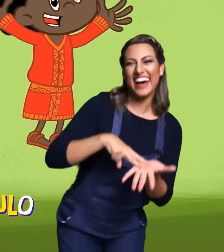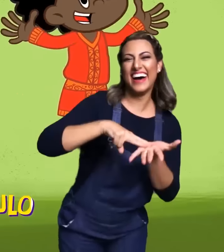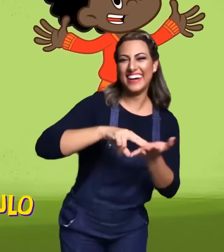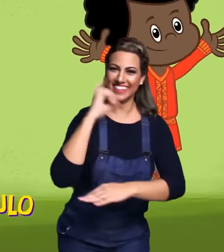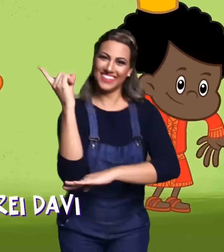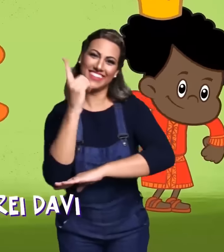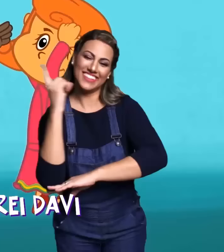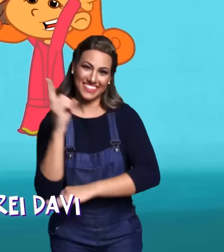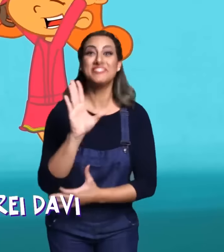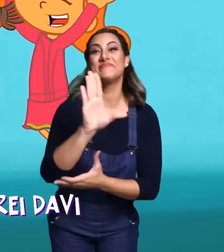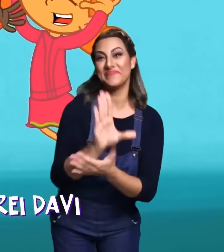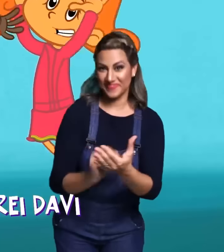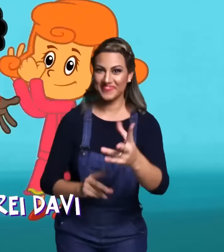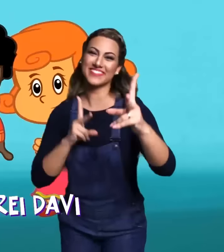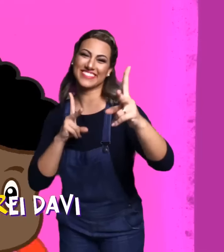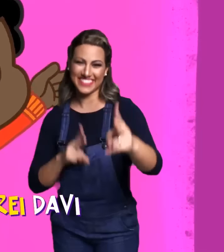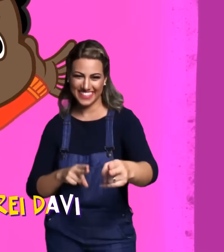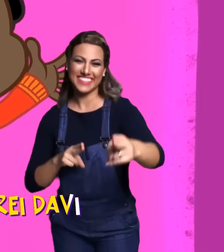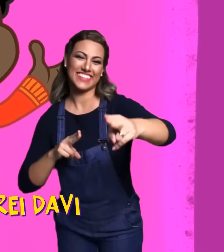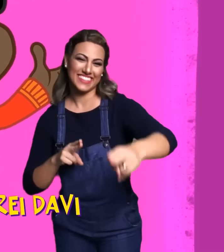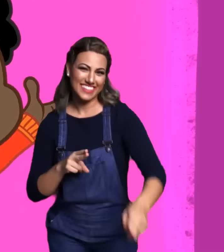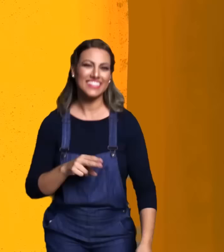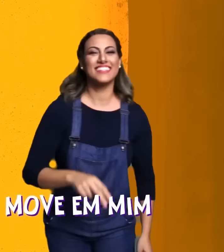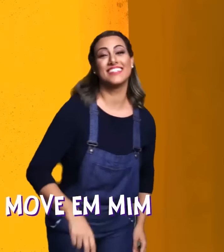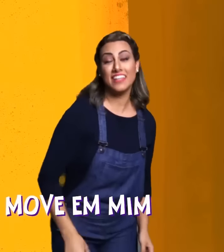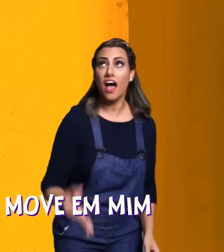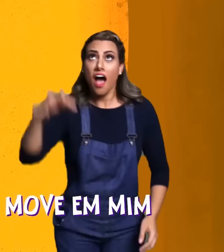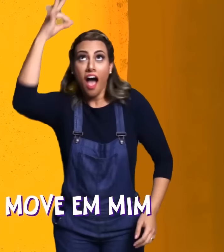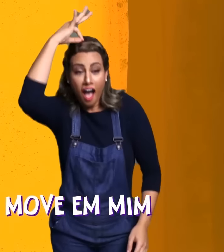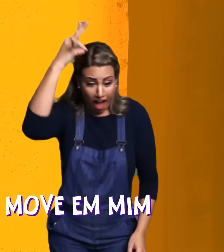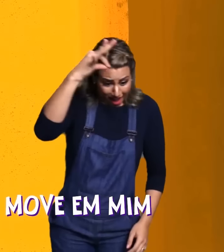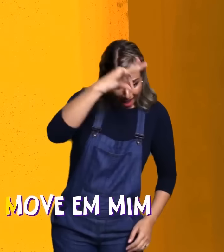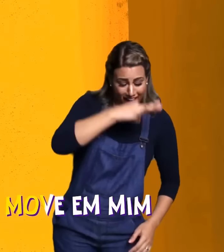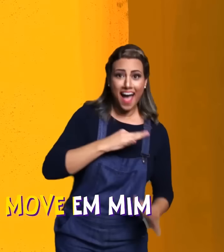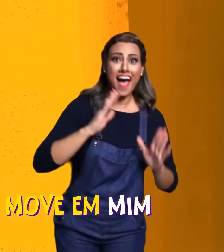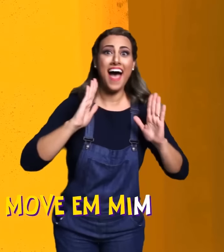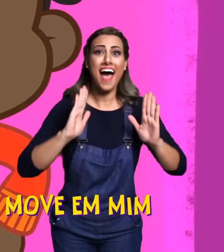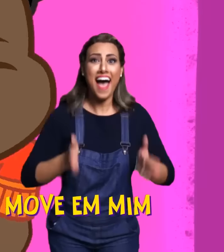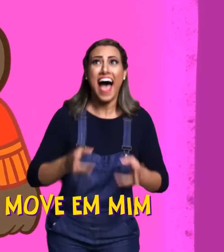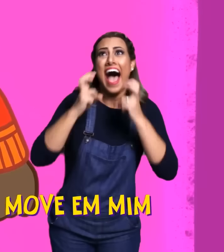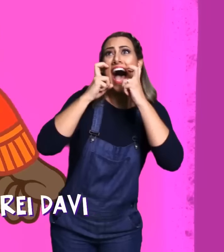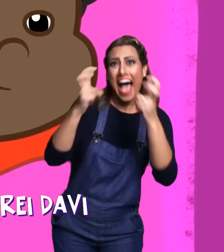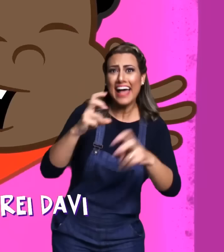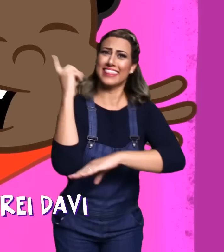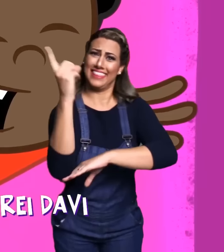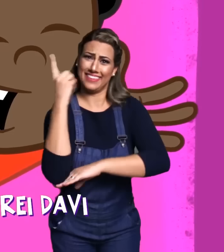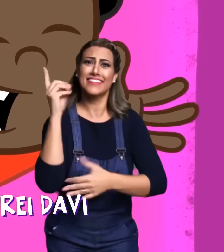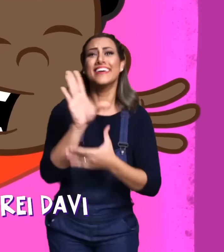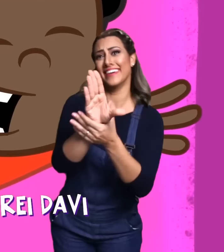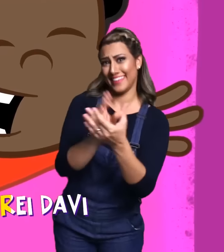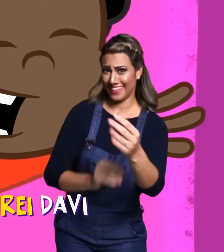JUMP LIKE KING DAVID IF THE SPIRIT OF GOD MOVES IN ME I SCREAM LIKE KING DAVID